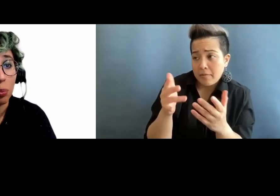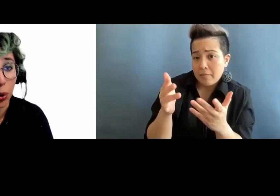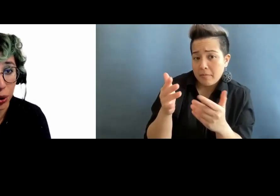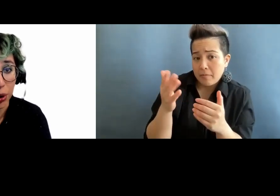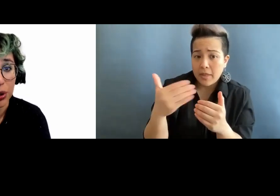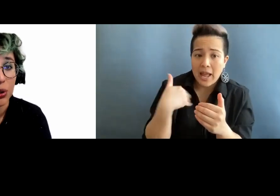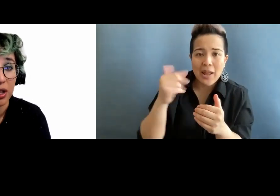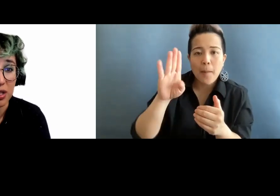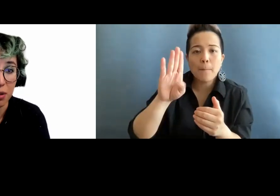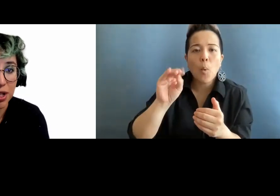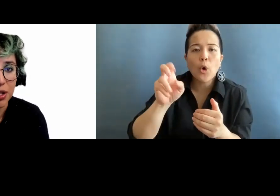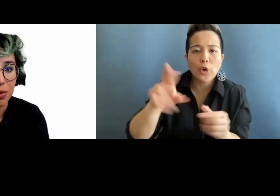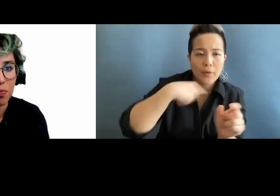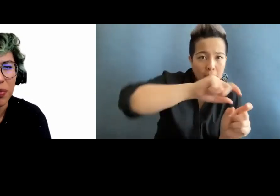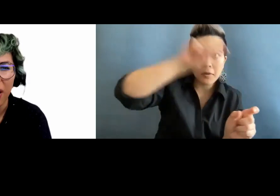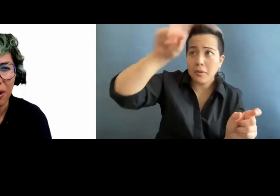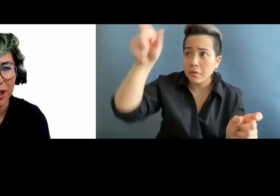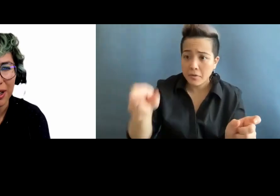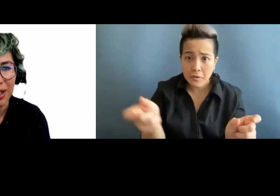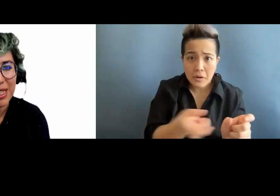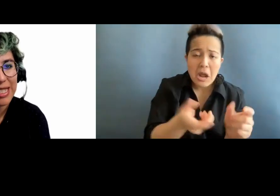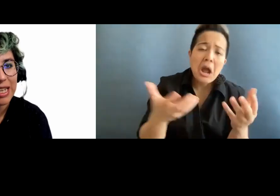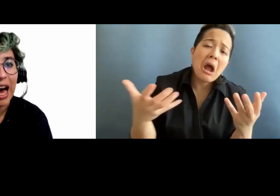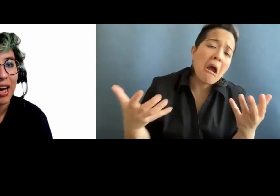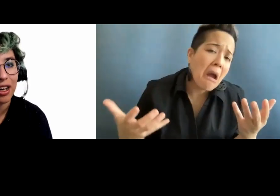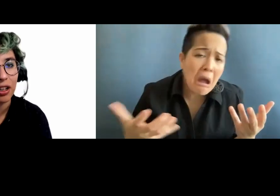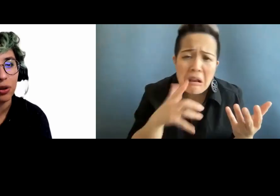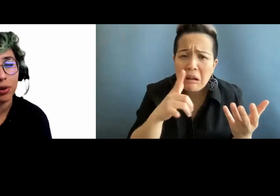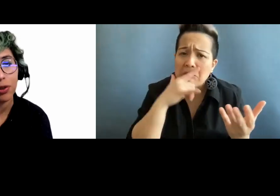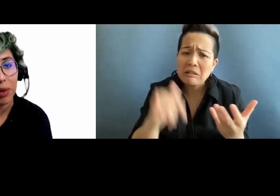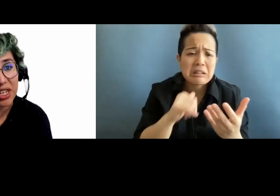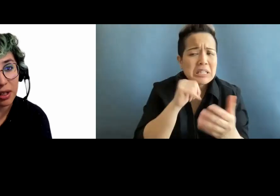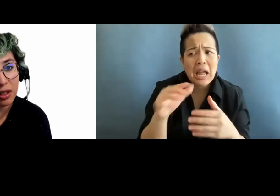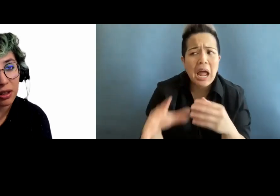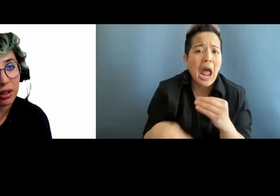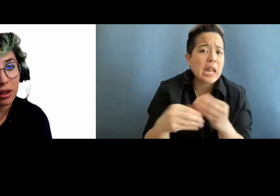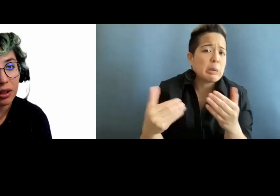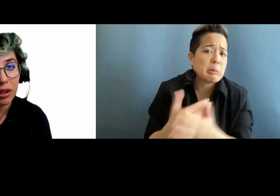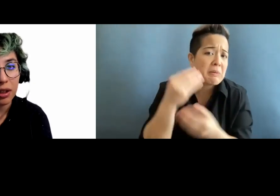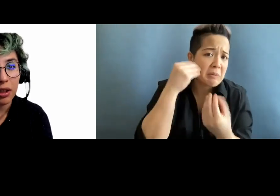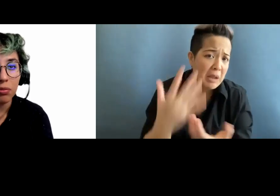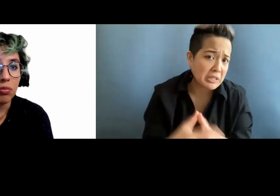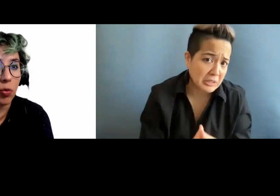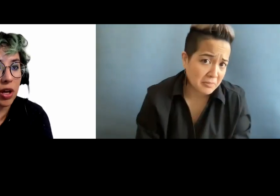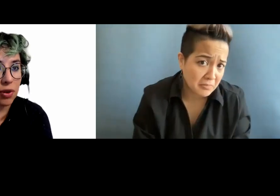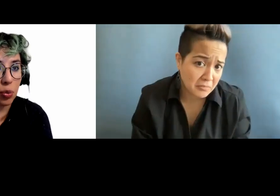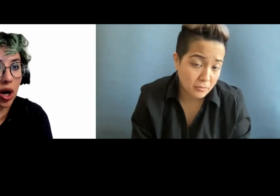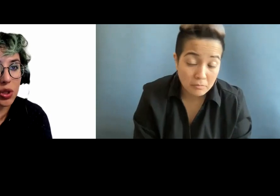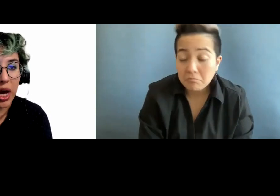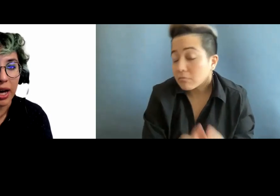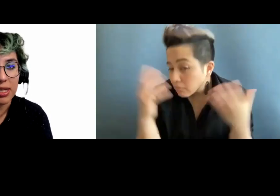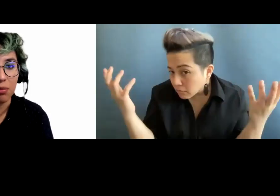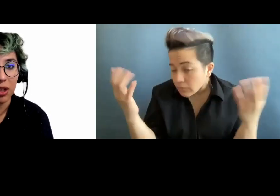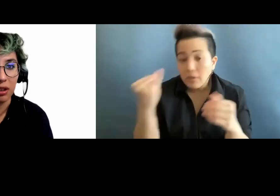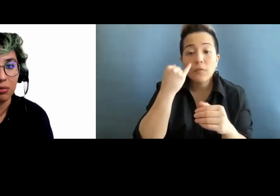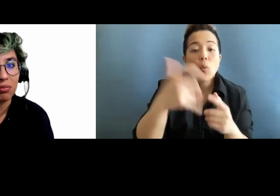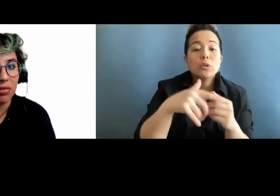border to this image? Not really. It doesn't add any new information. If you want to add something,